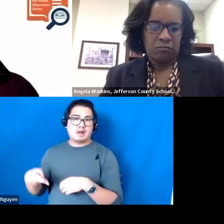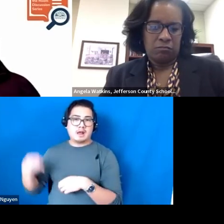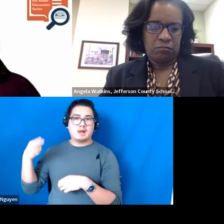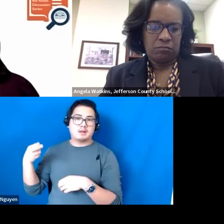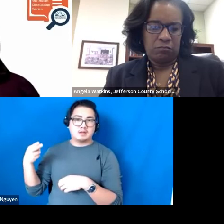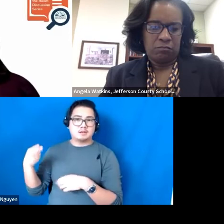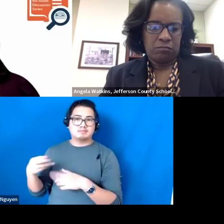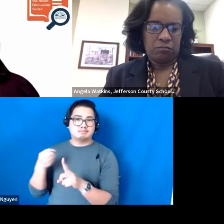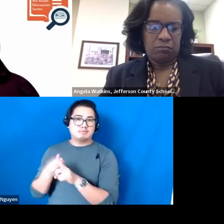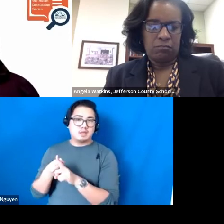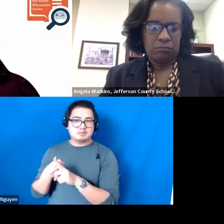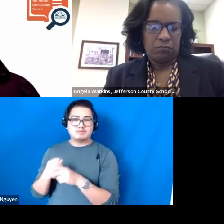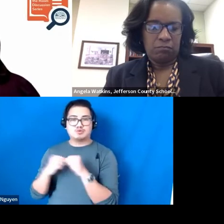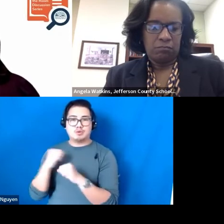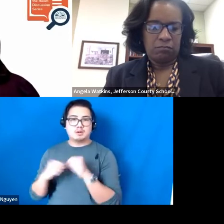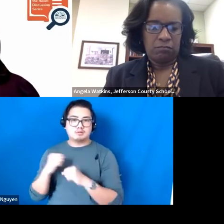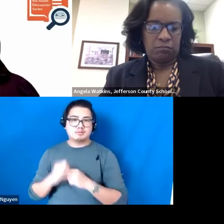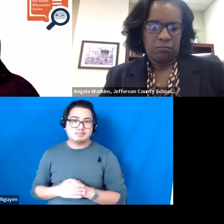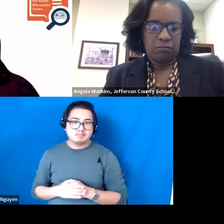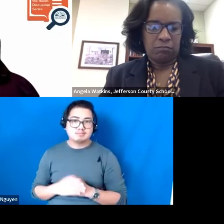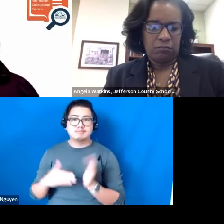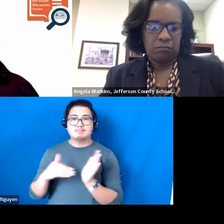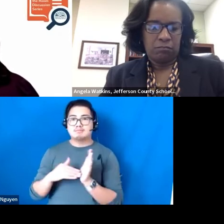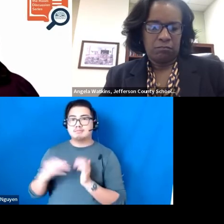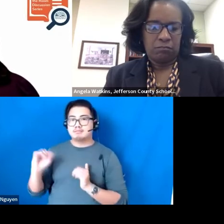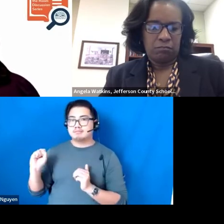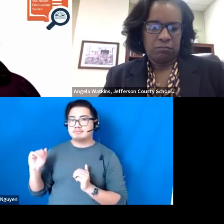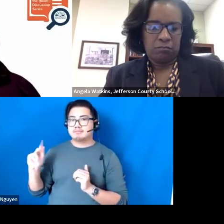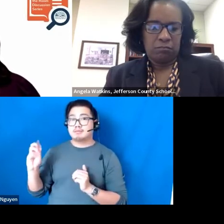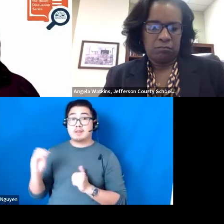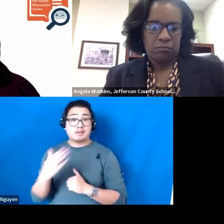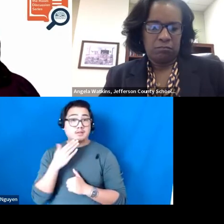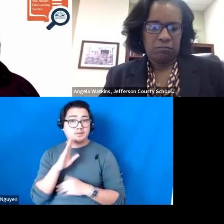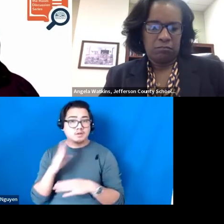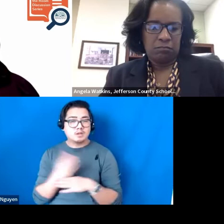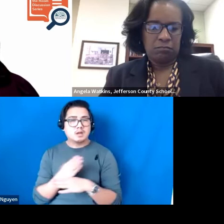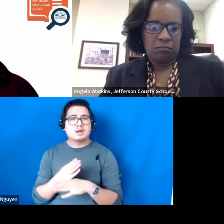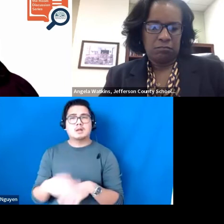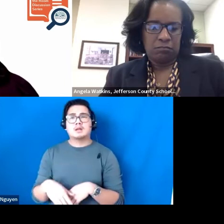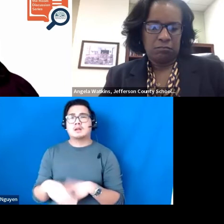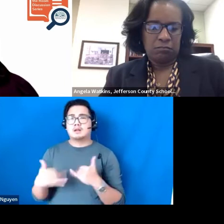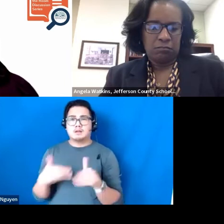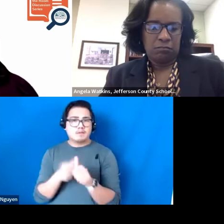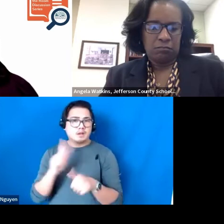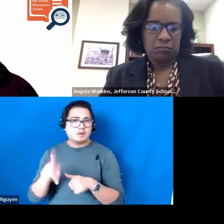That is great and an important finding. Thank you for sharing that with us. I have a follow up question for you. You talked about what effective coaches do,